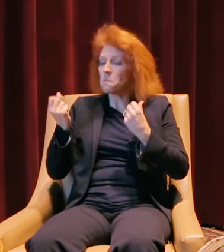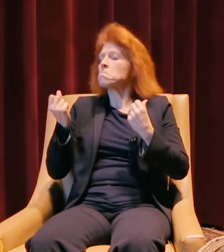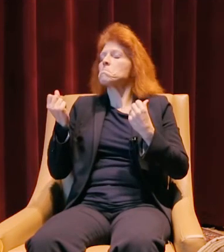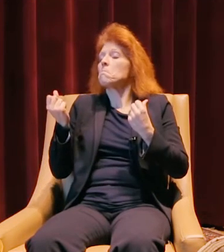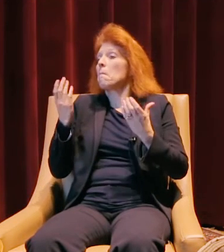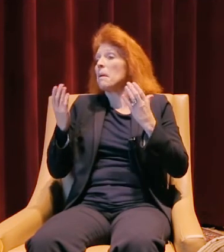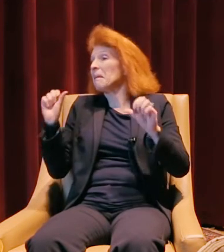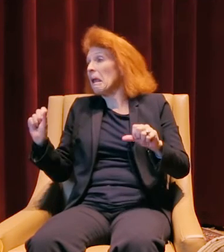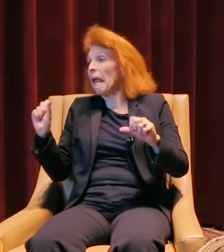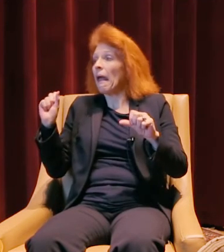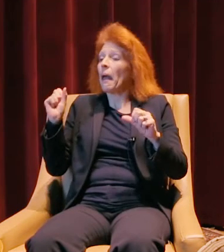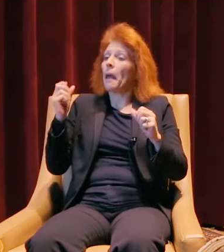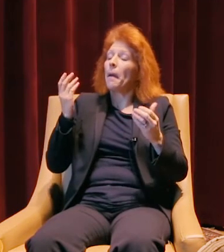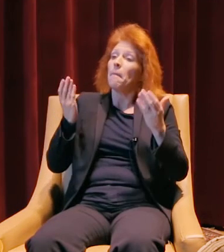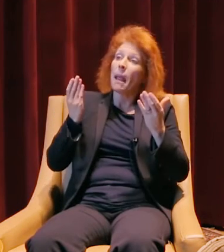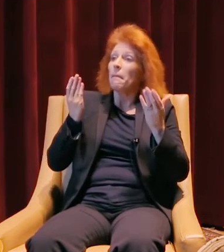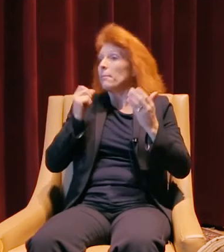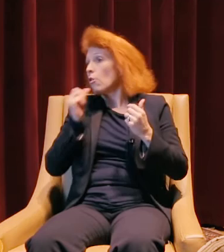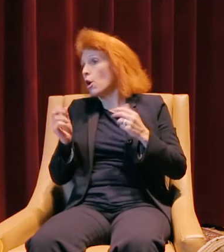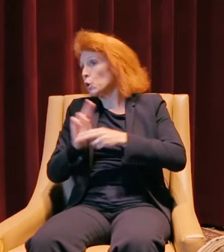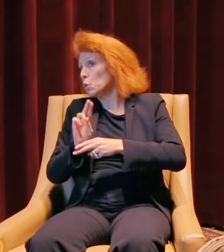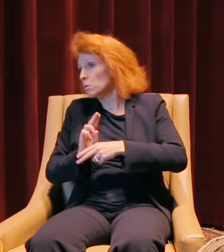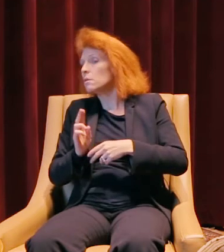their company makes in their everyday life. And I do.